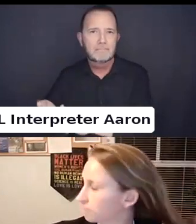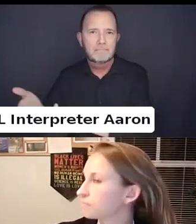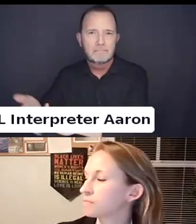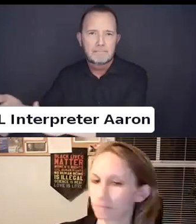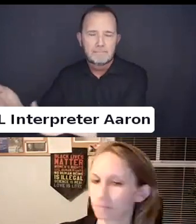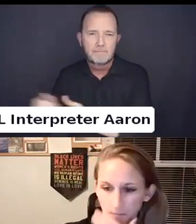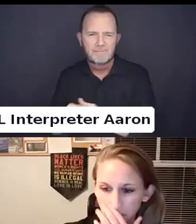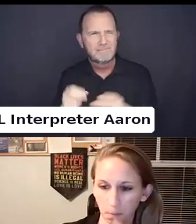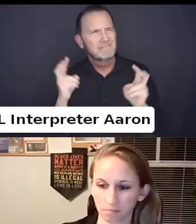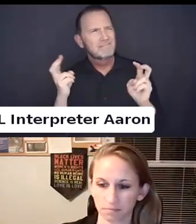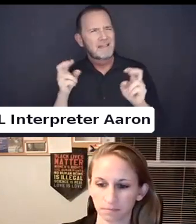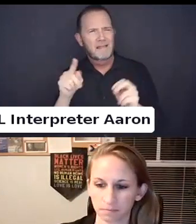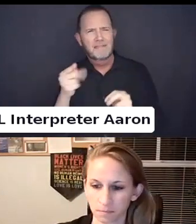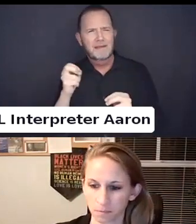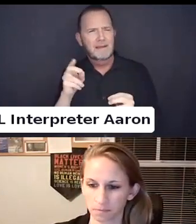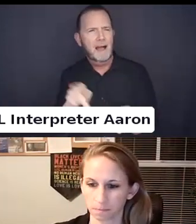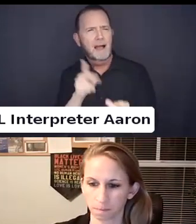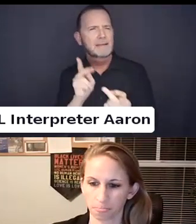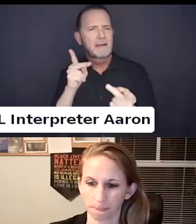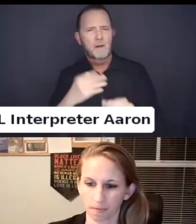When you think about it, he is in that way.